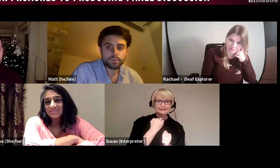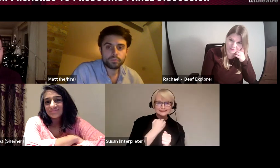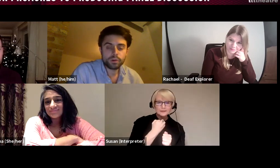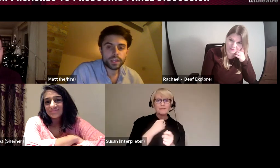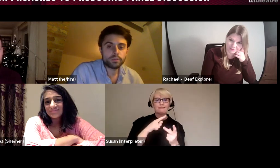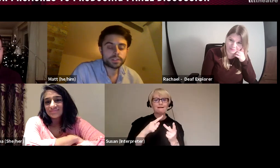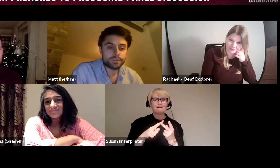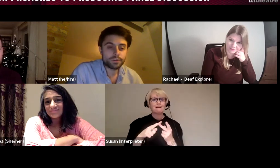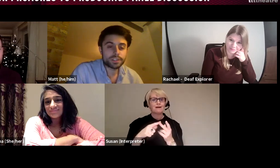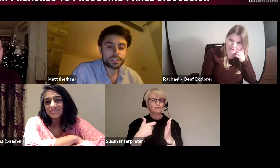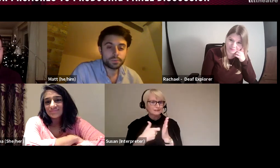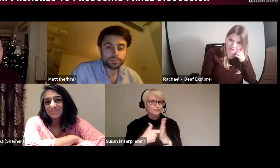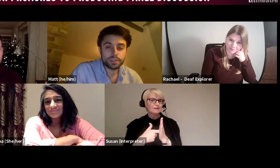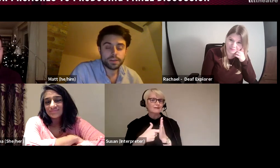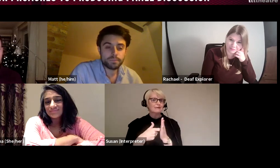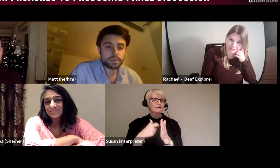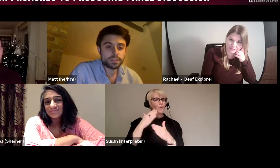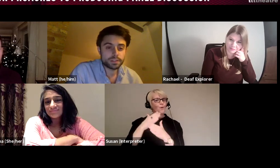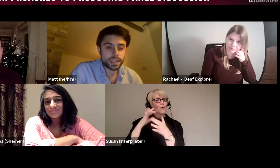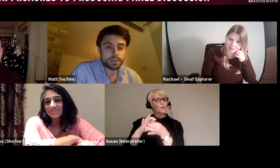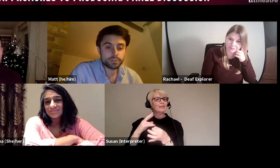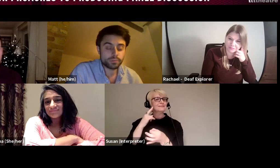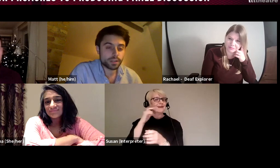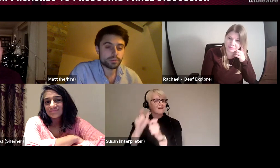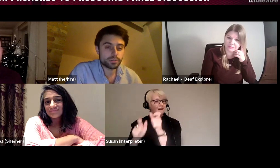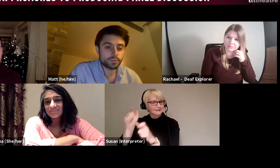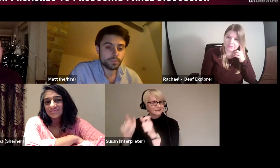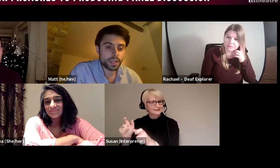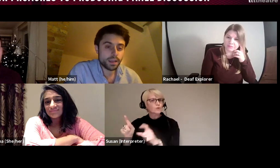working with deaf artists but also deaf members of the team was really crucial for me,